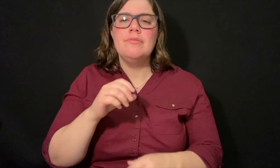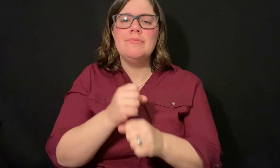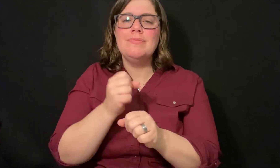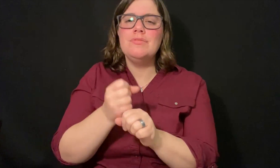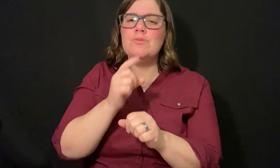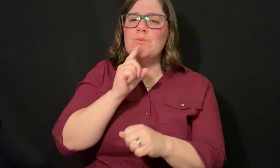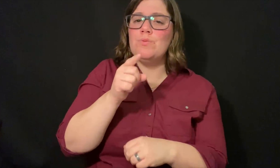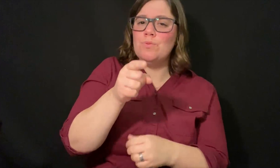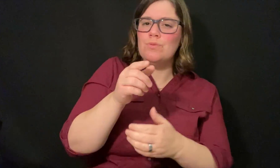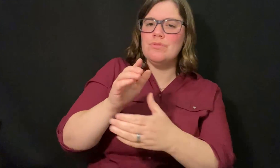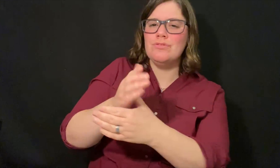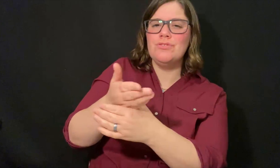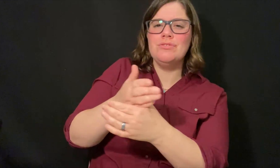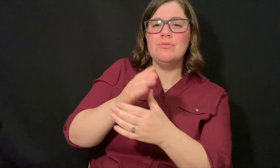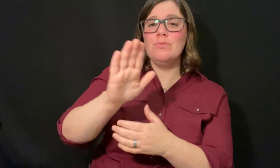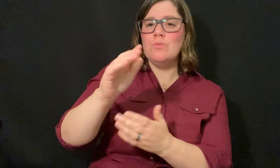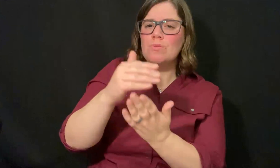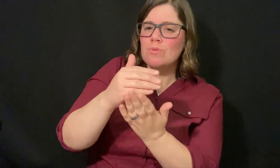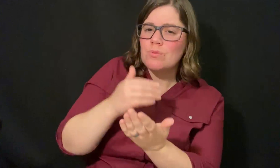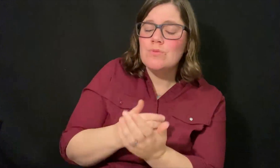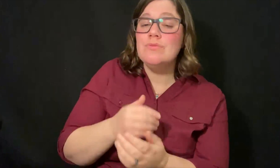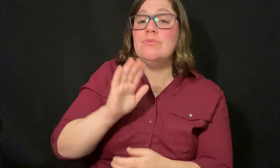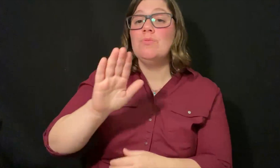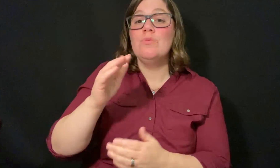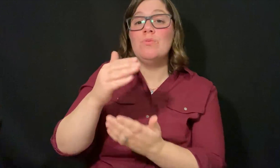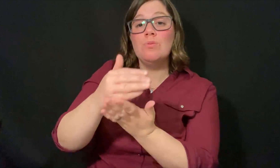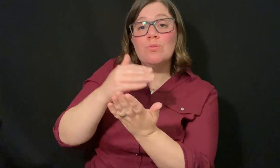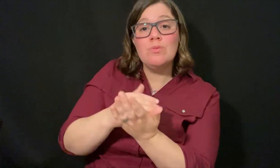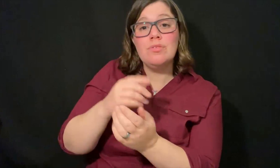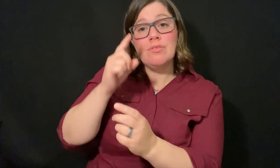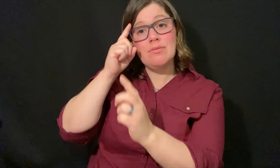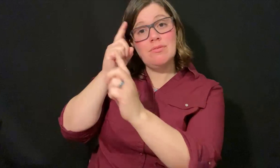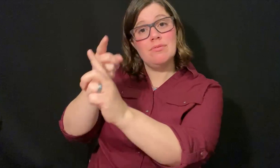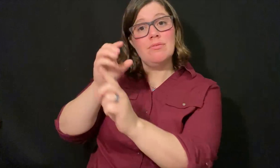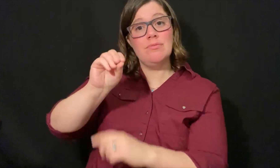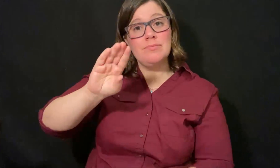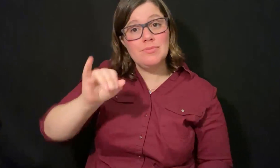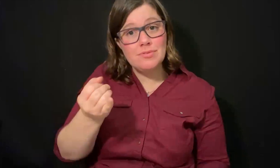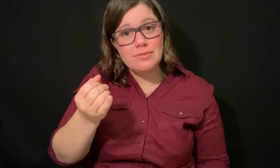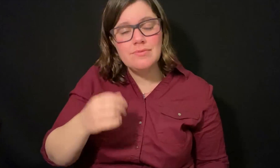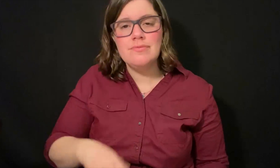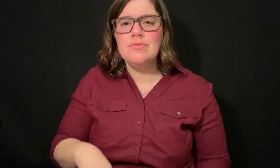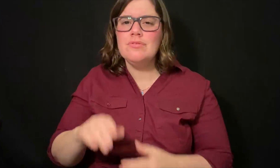Make sure you share your course, and course objectives, with your guest.